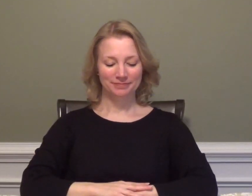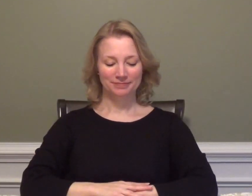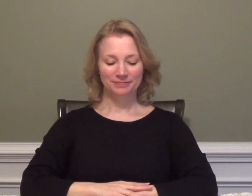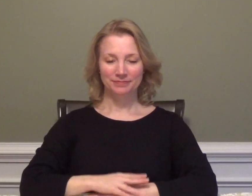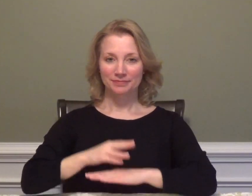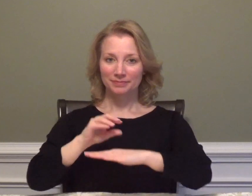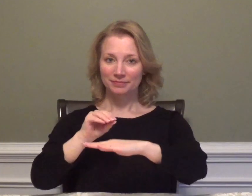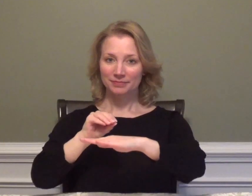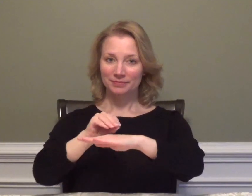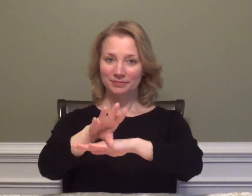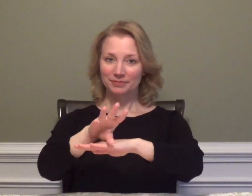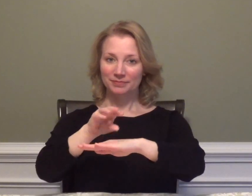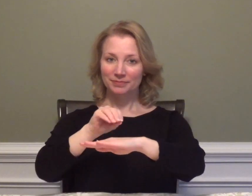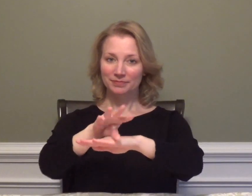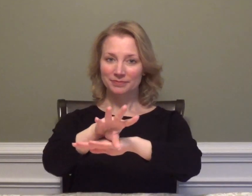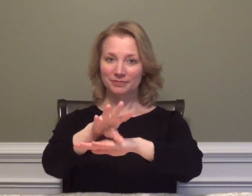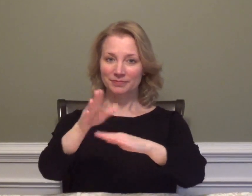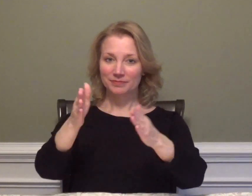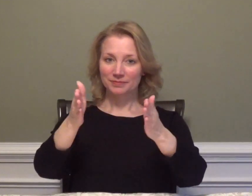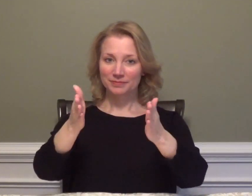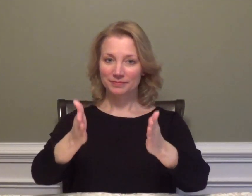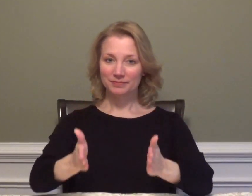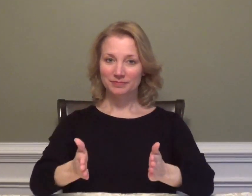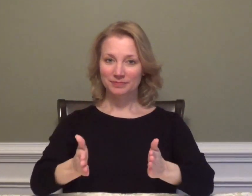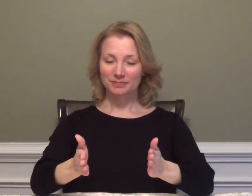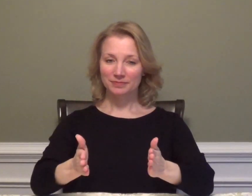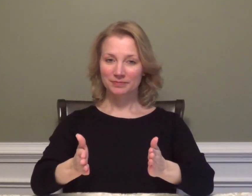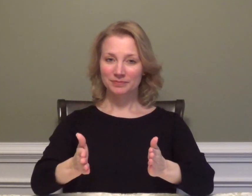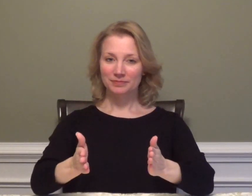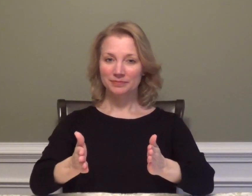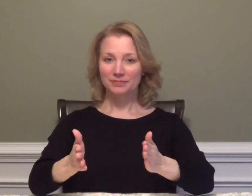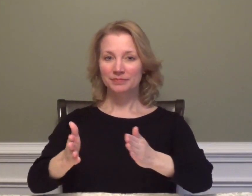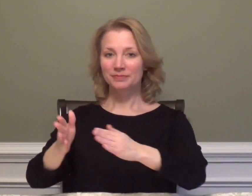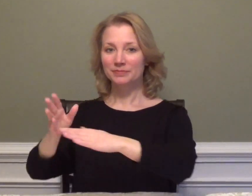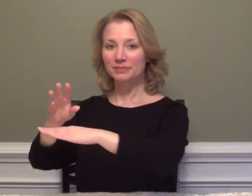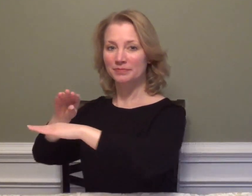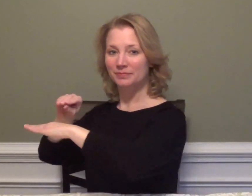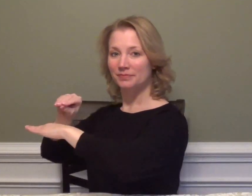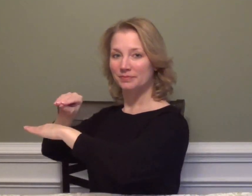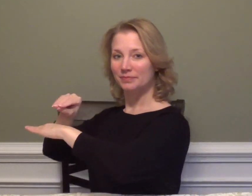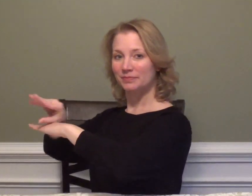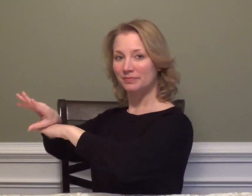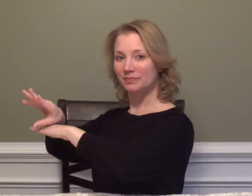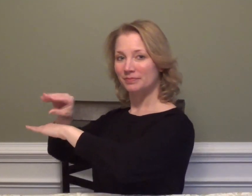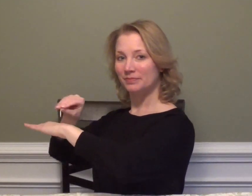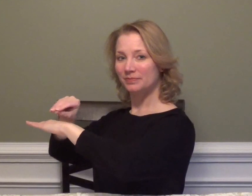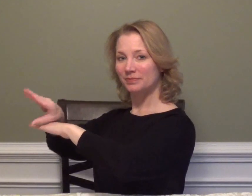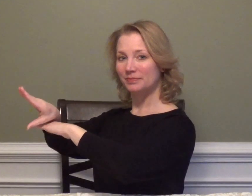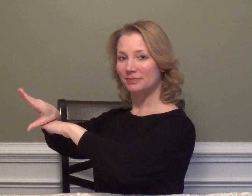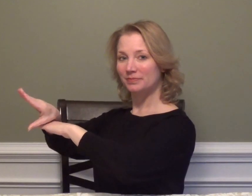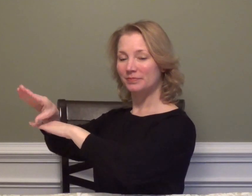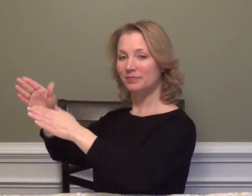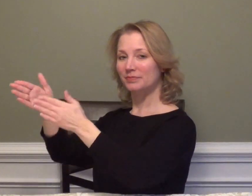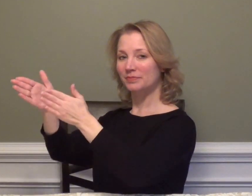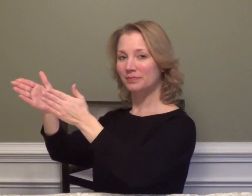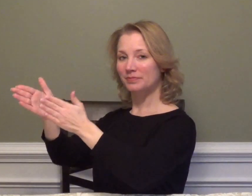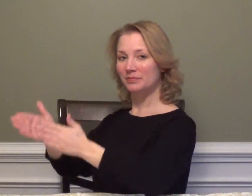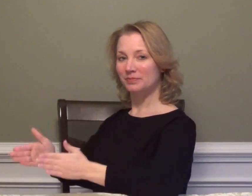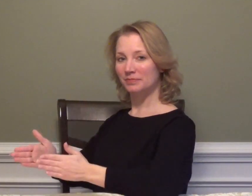COUNSELOR / ADVISOR